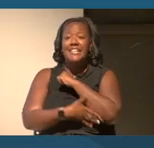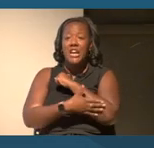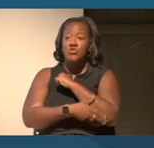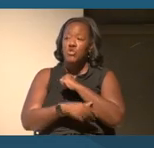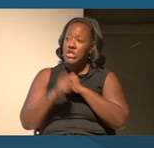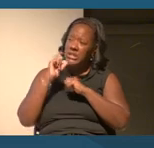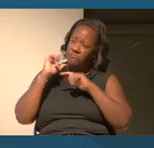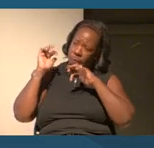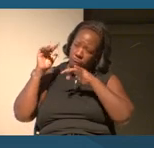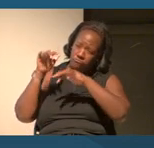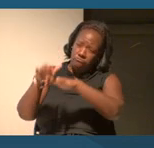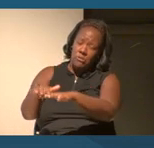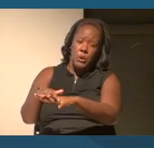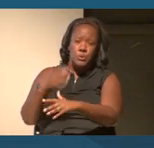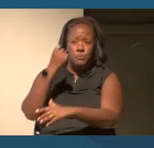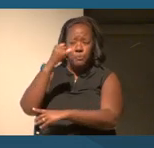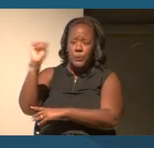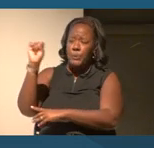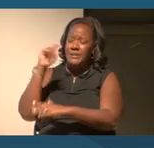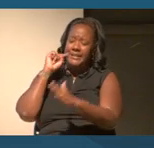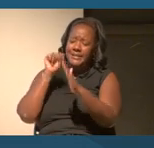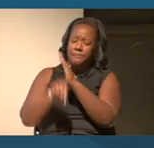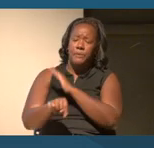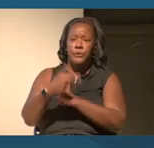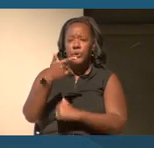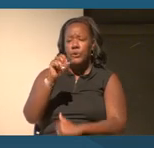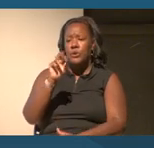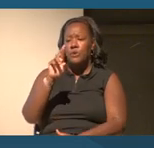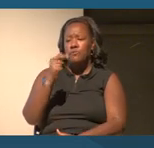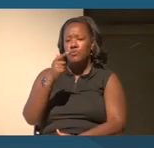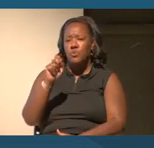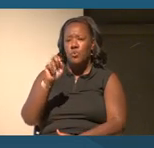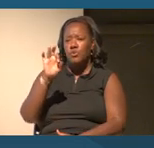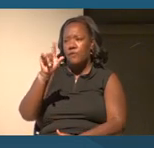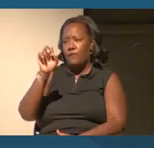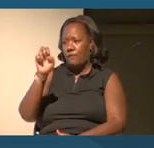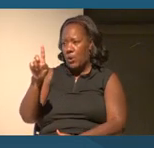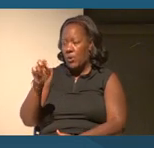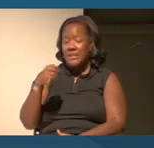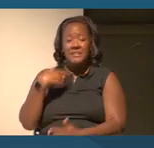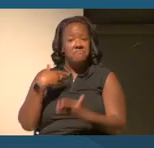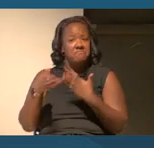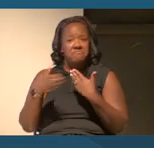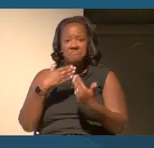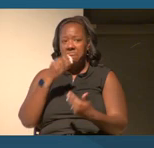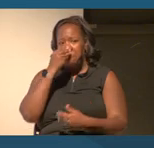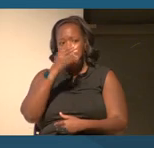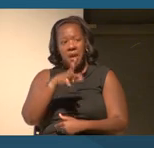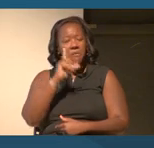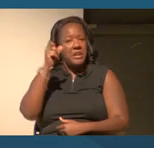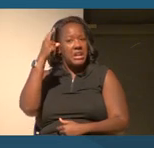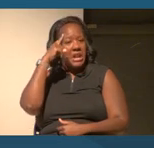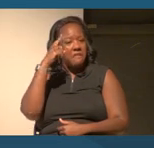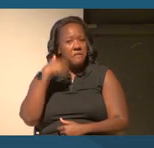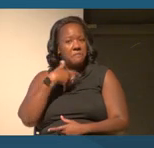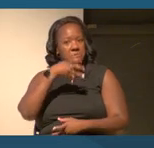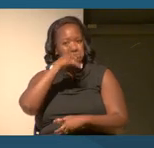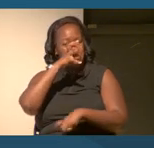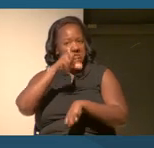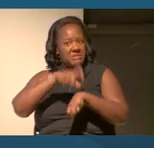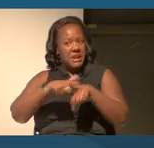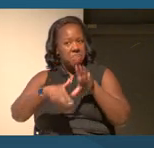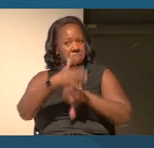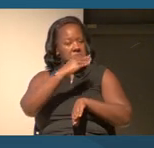of George Floyd, despite government curfews and risks posed by the Covid 19 pandemic.